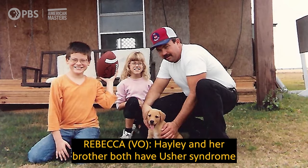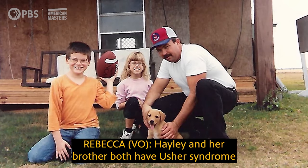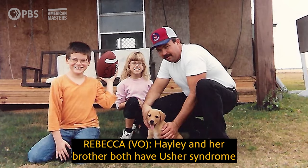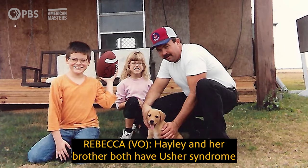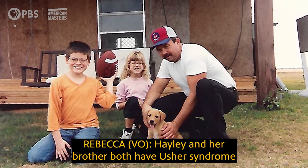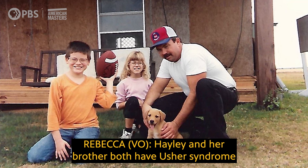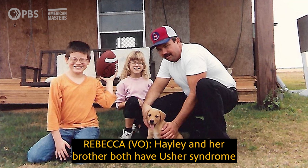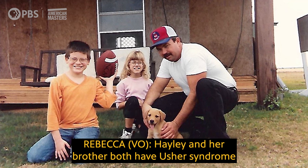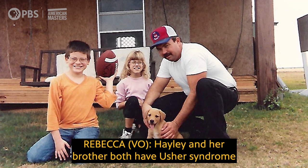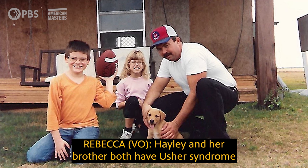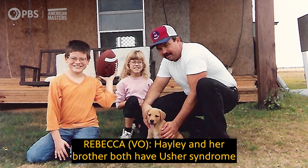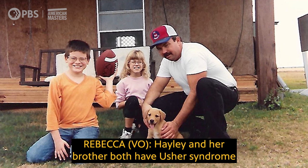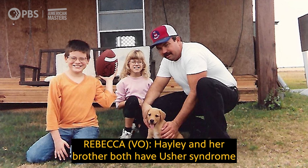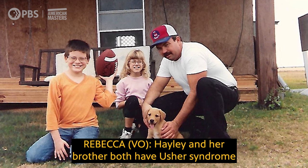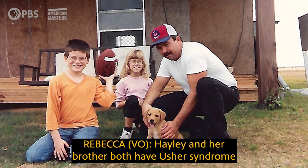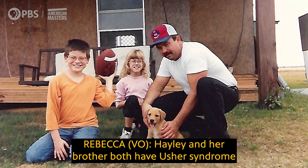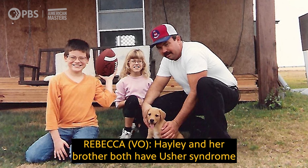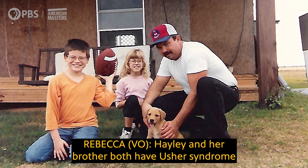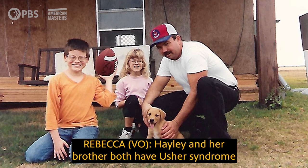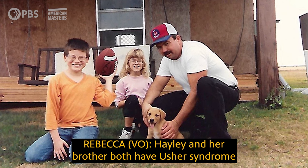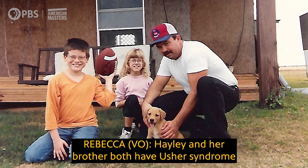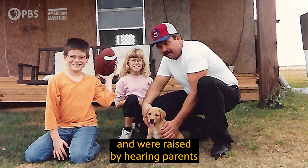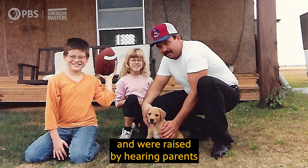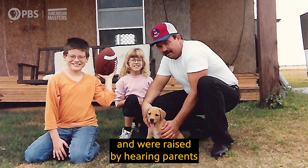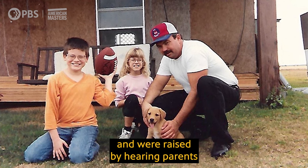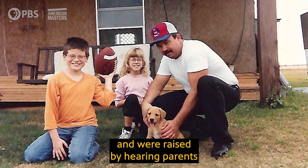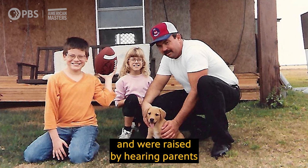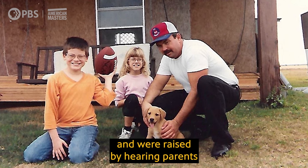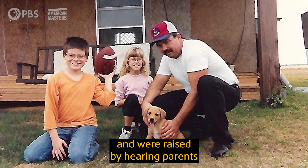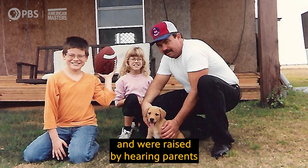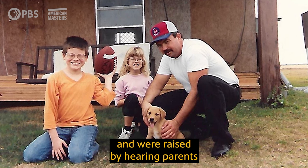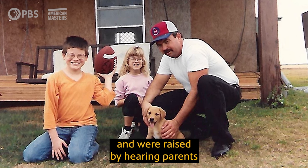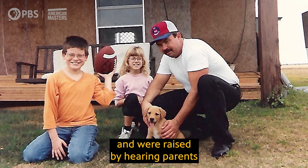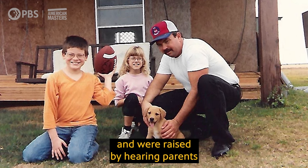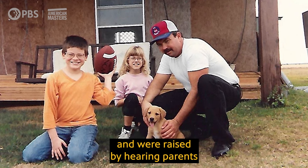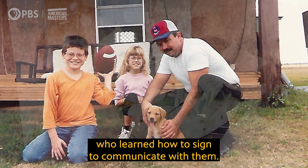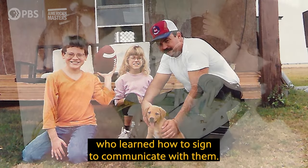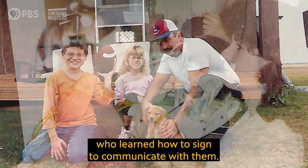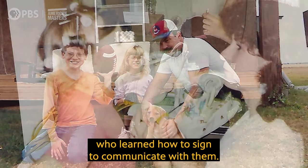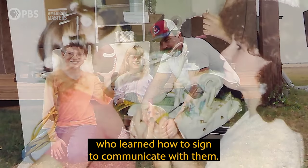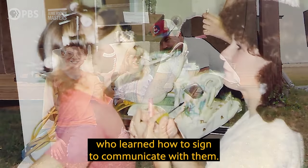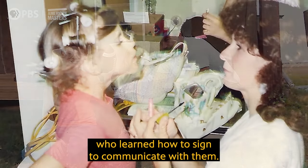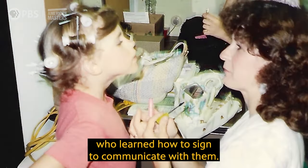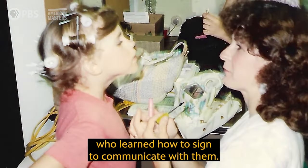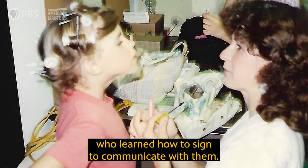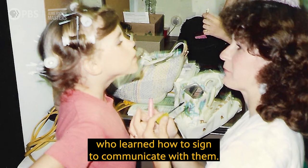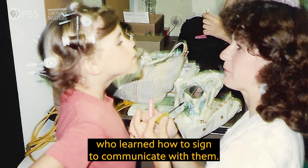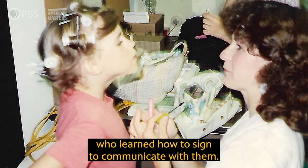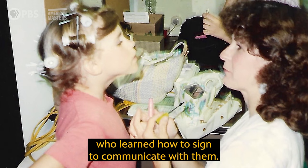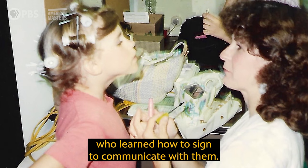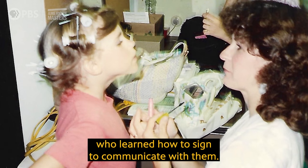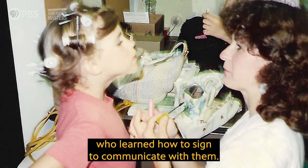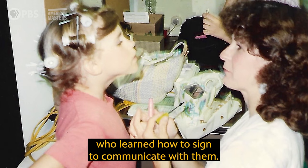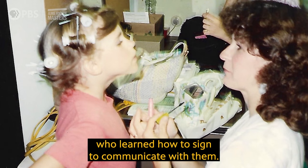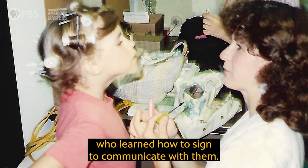REBECCA (VO): Hayley and her brother both have Usher syndrome and were raised by hearing parents who learned how to sign to communicate with them.